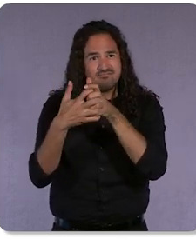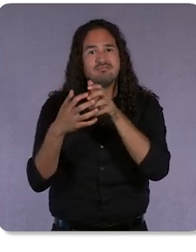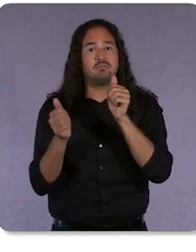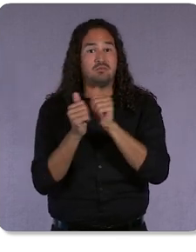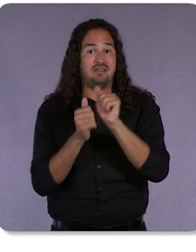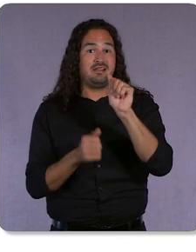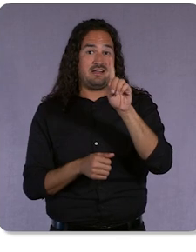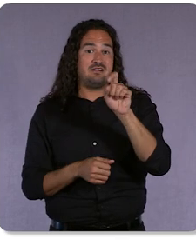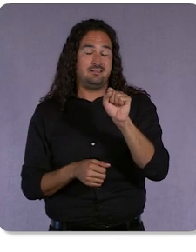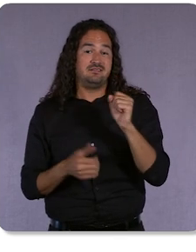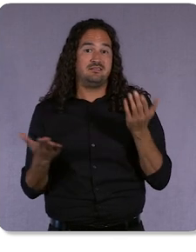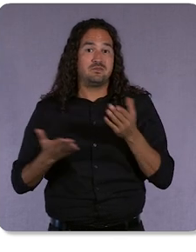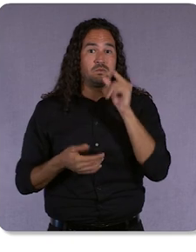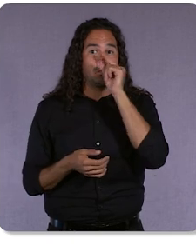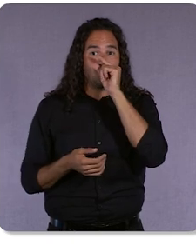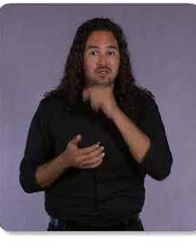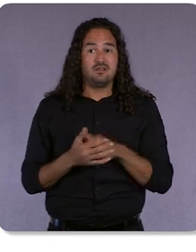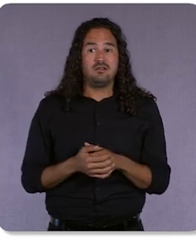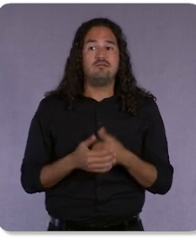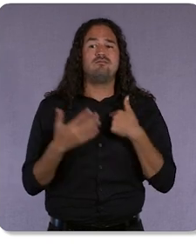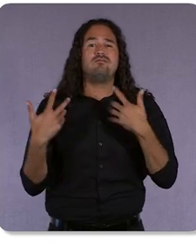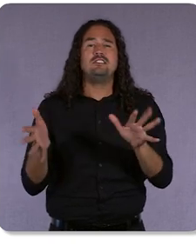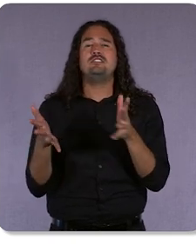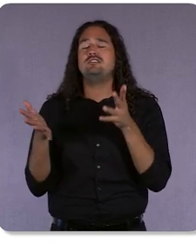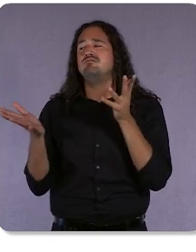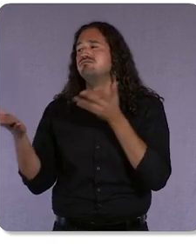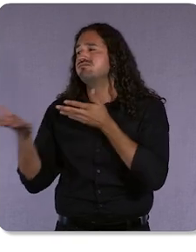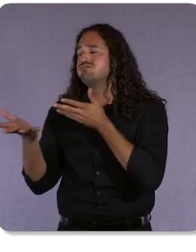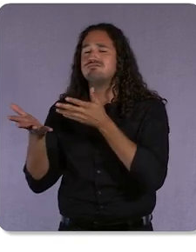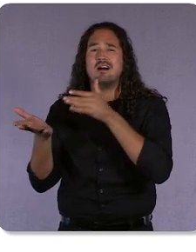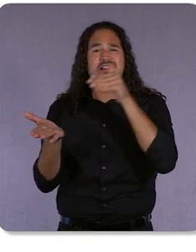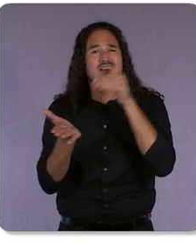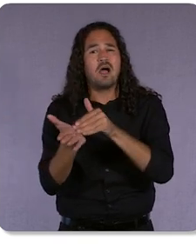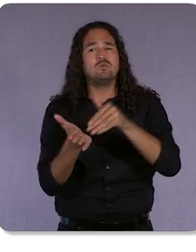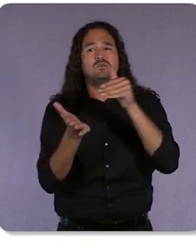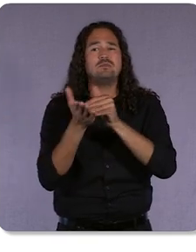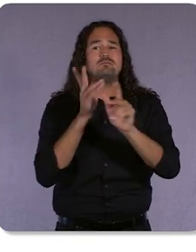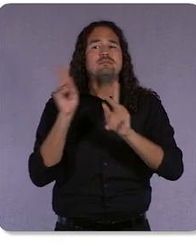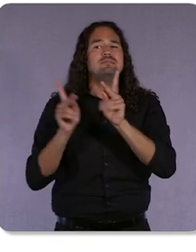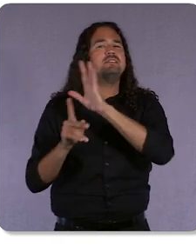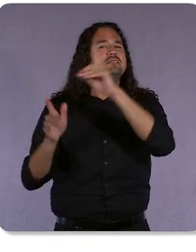We’ve spoken to thousands of people about their expectations for privacy while browsing online.